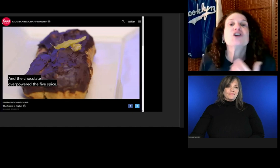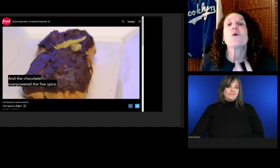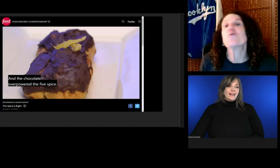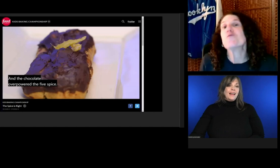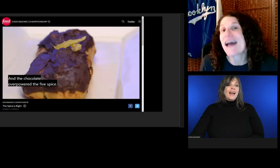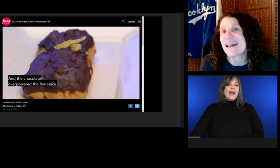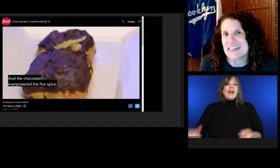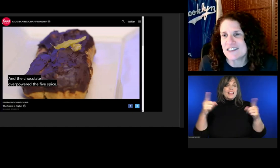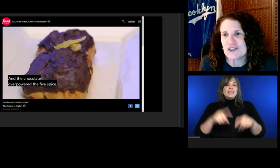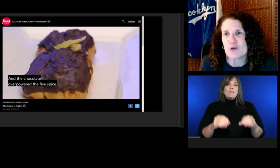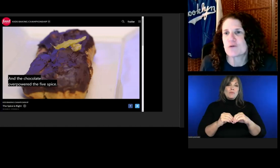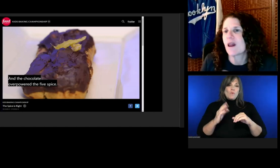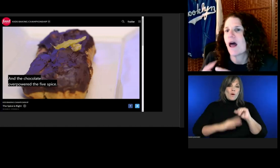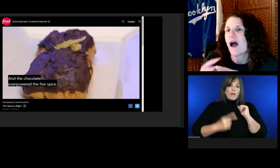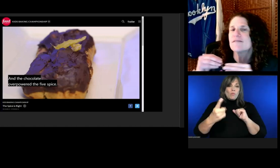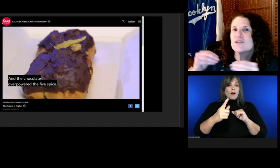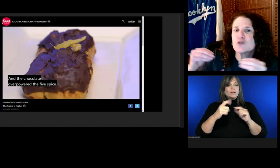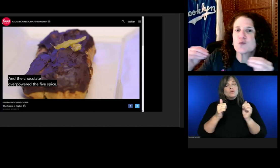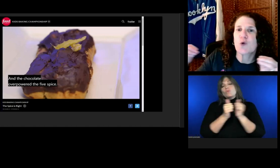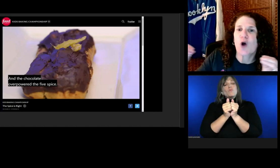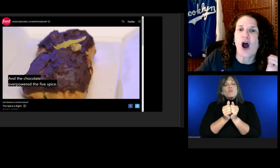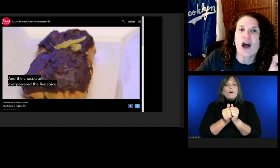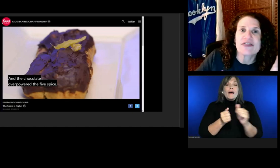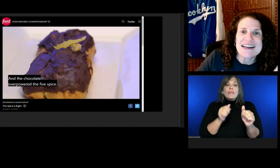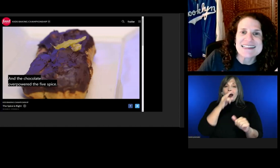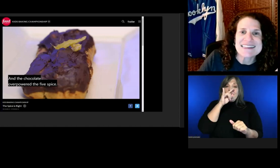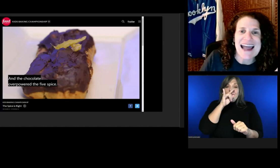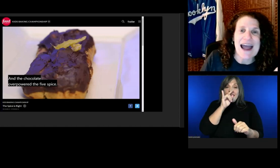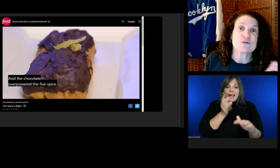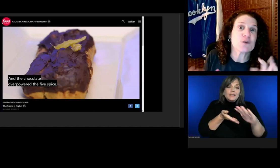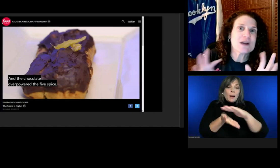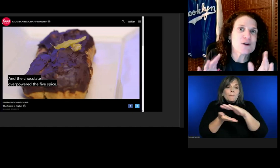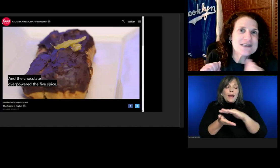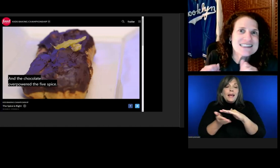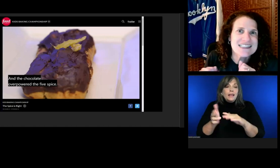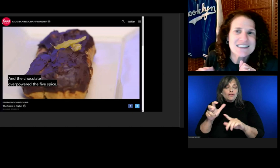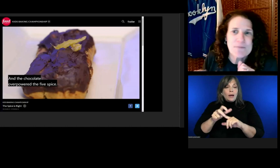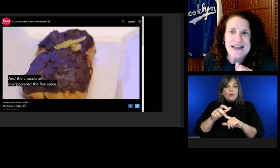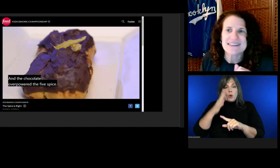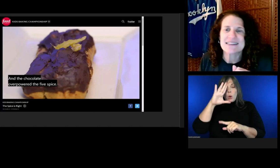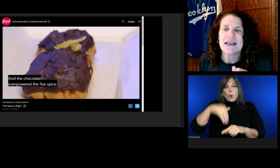You know reality shows love to draw things out, to increase suspense.